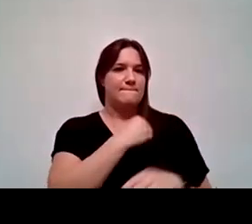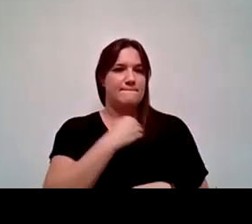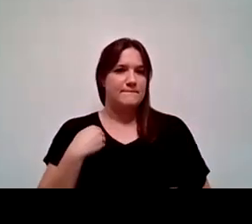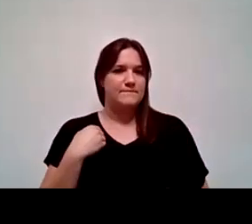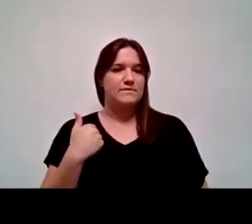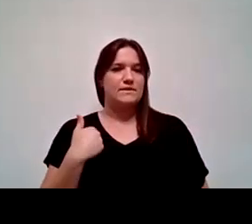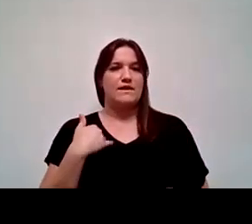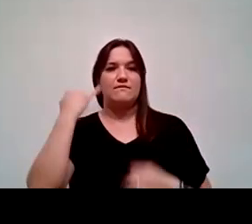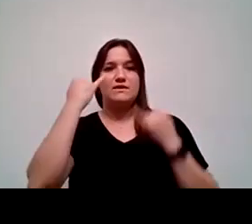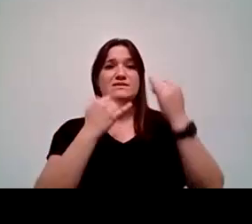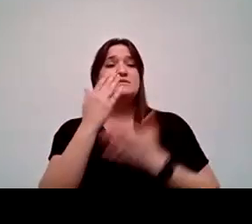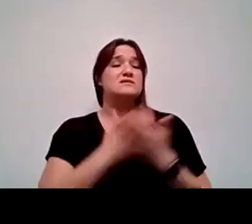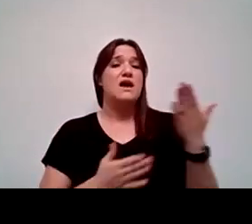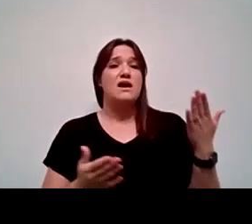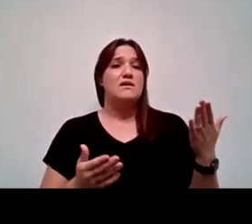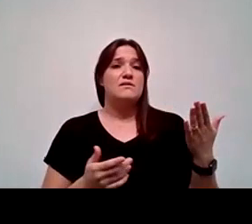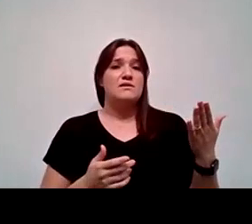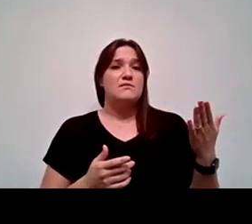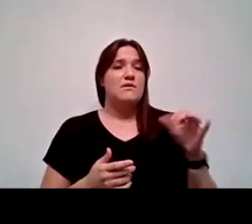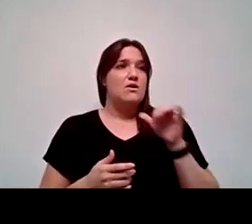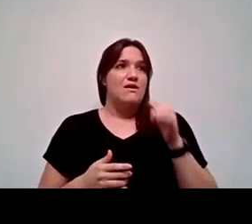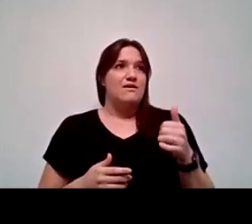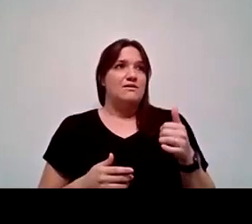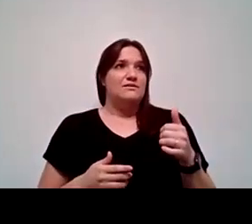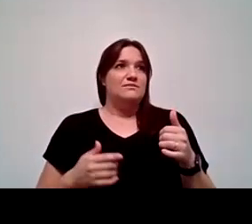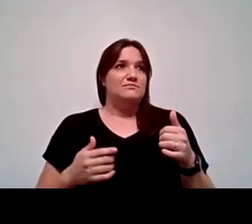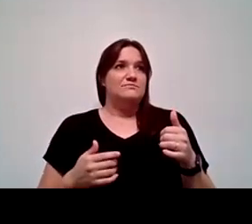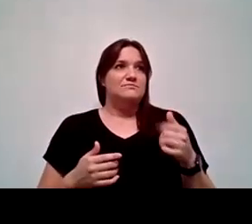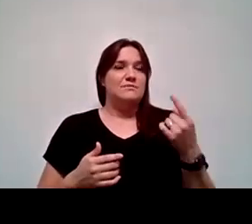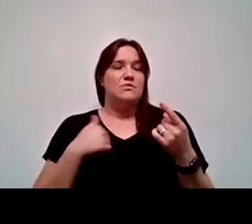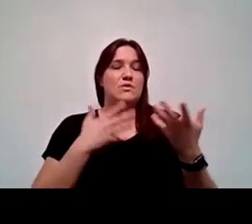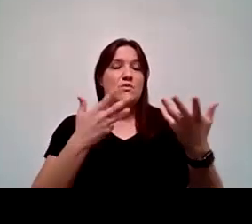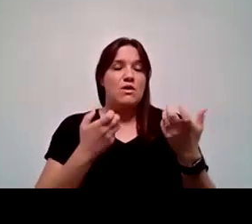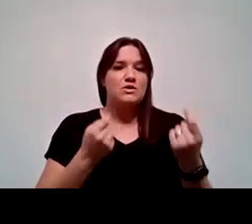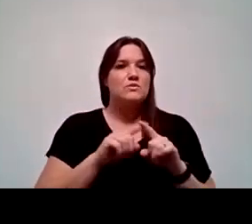Some of them are not are not something that we want to do. But, you know, they are ideas. At the end of the day.